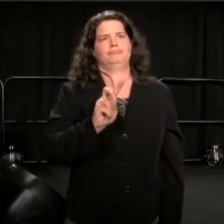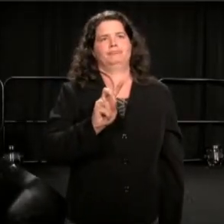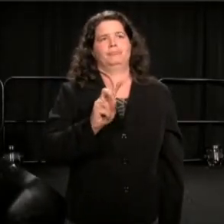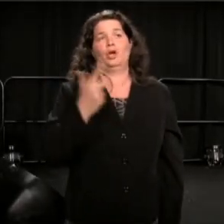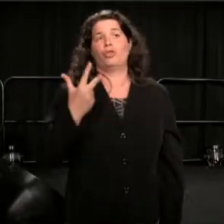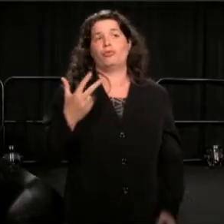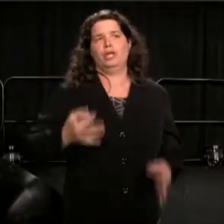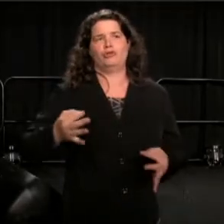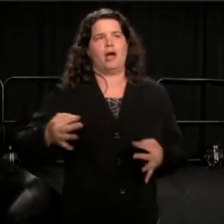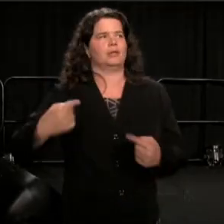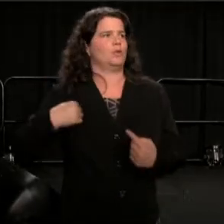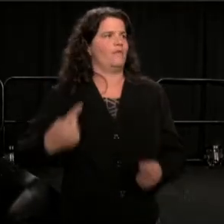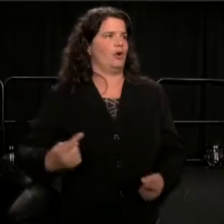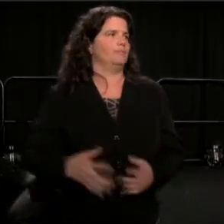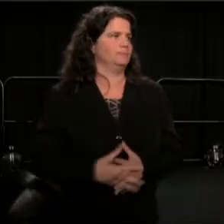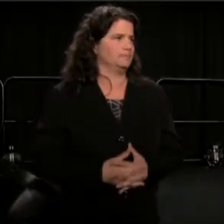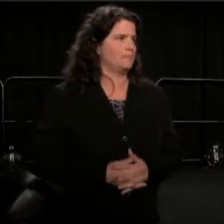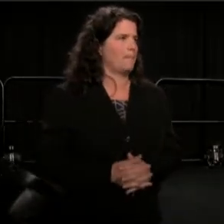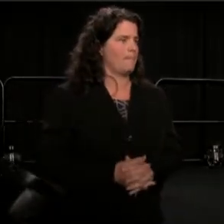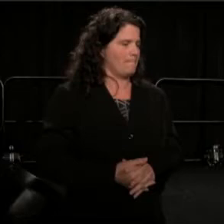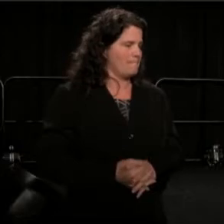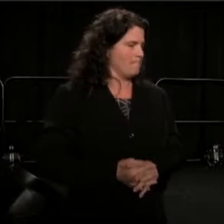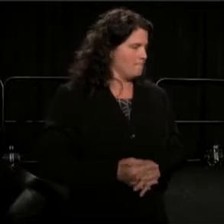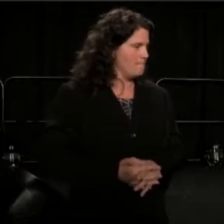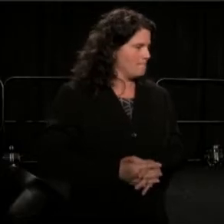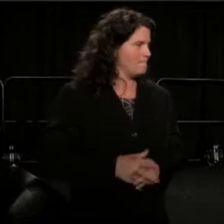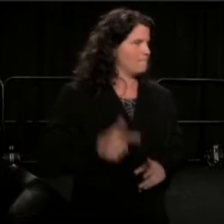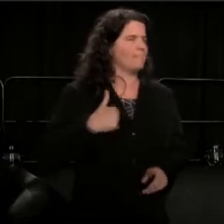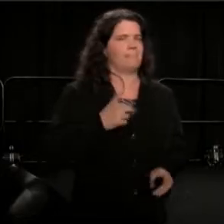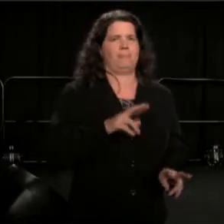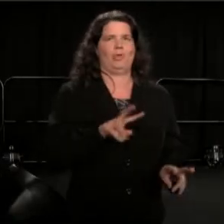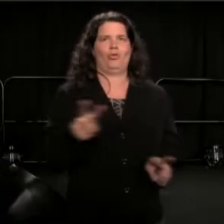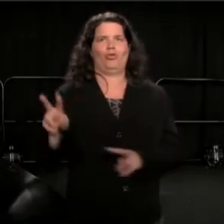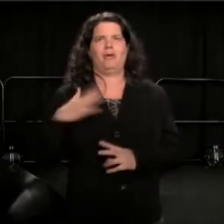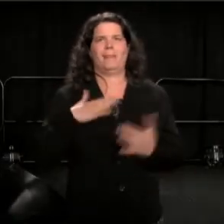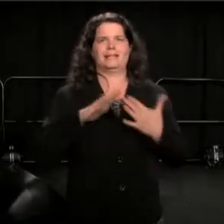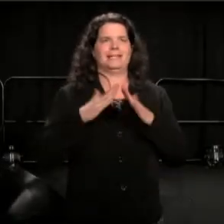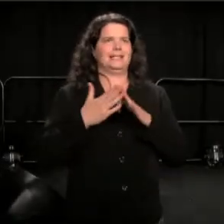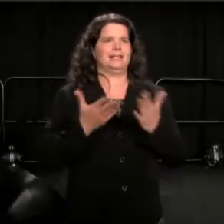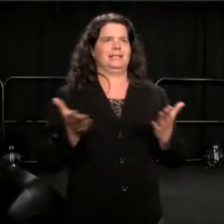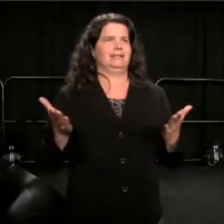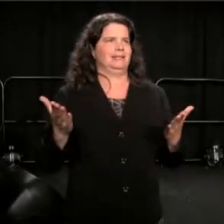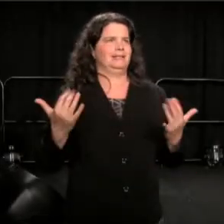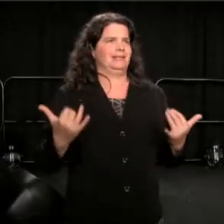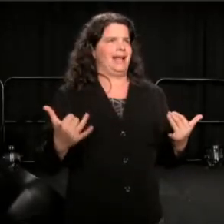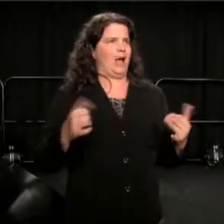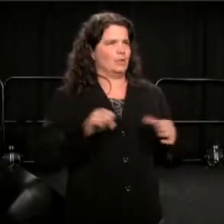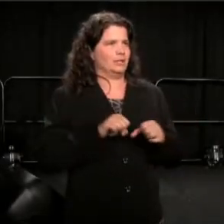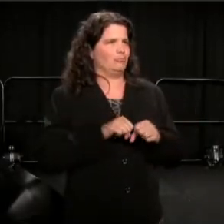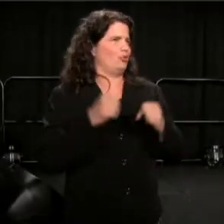As I moved around my city now, broken, frayed, I met a young man, named Alan Bullock.